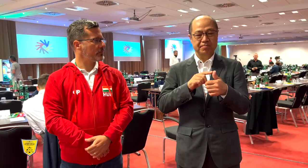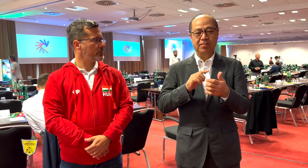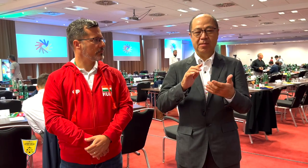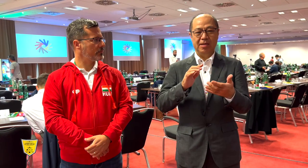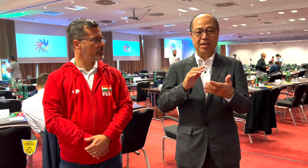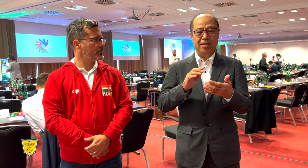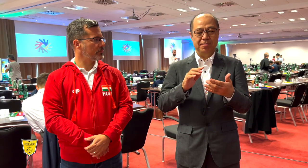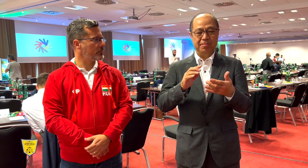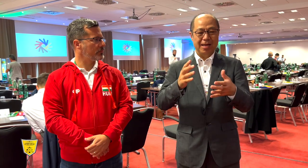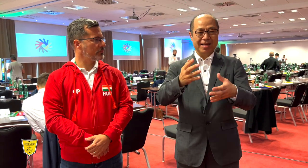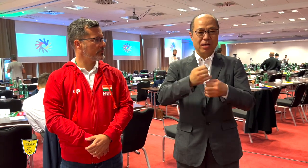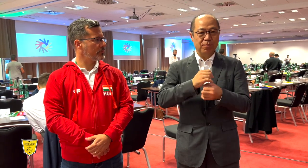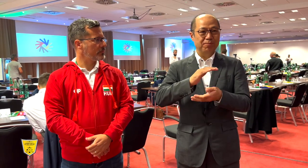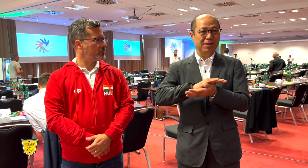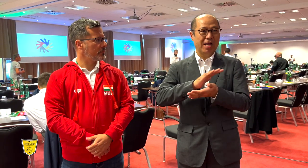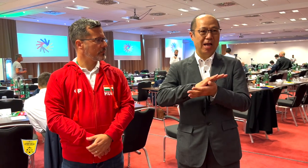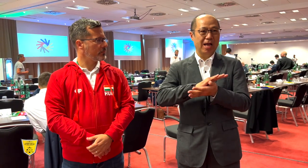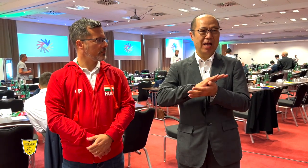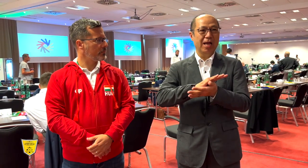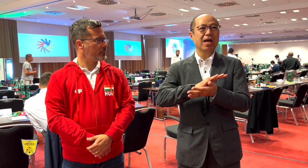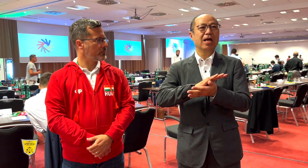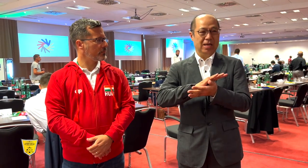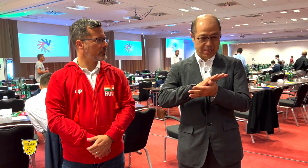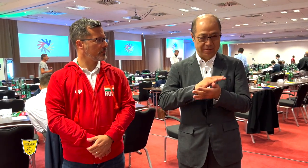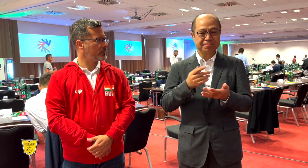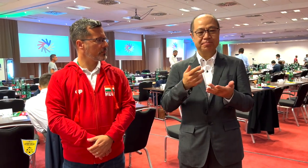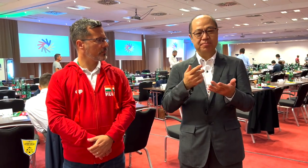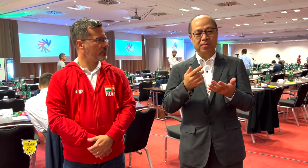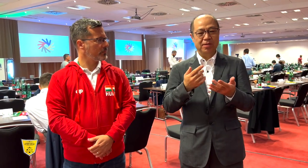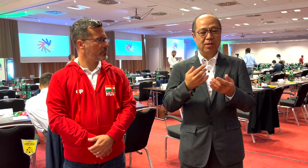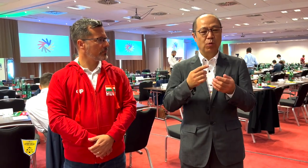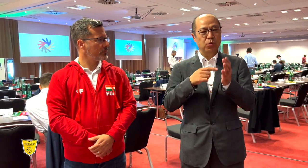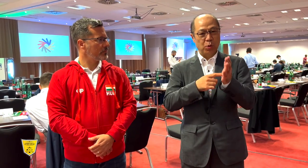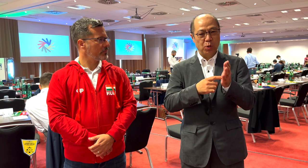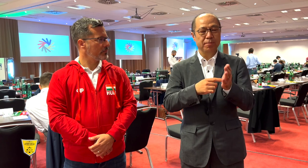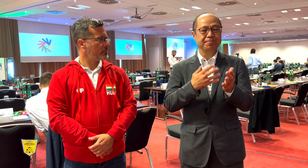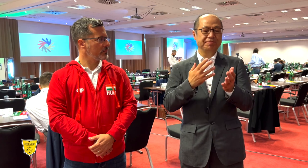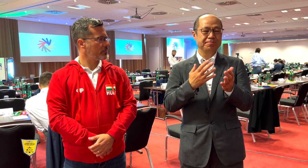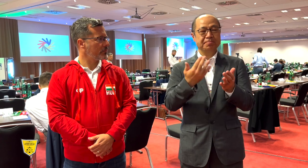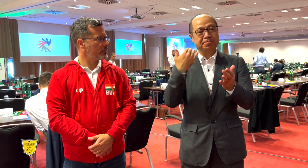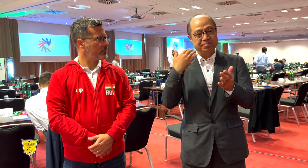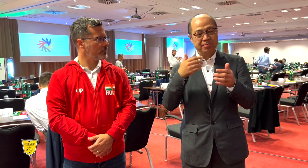Yes, to obtain papers such as Congress minutes,